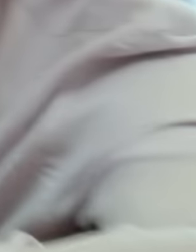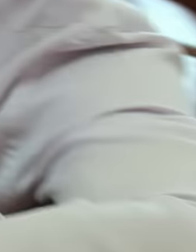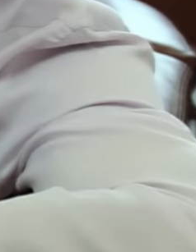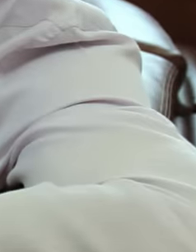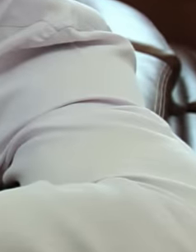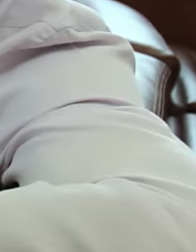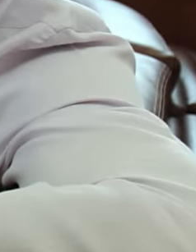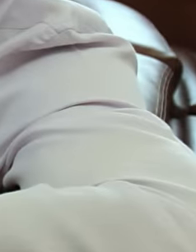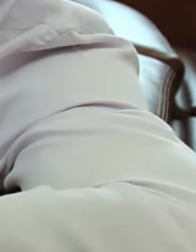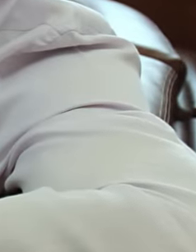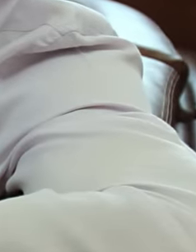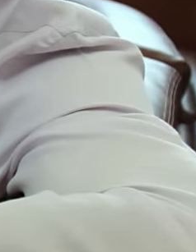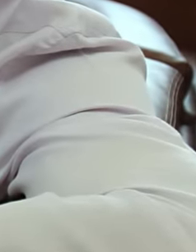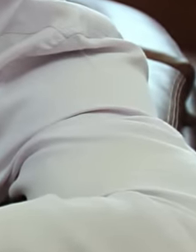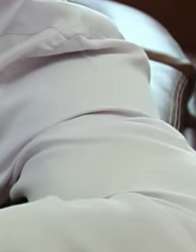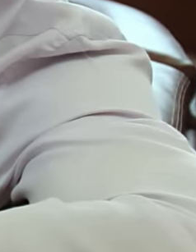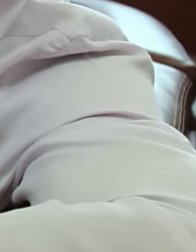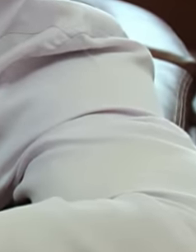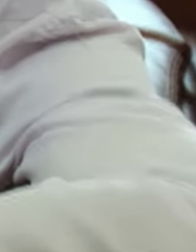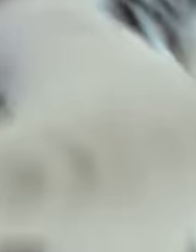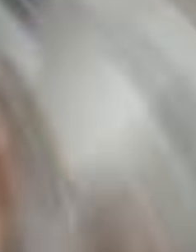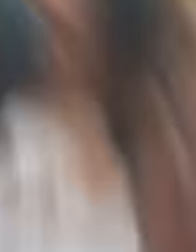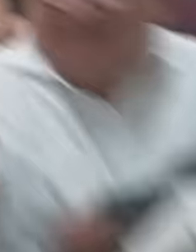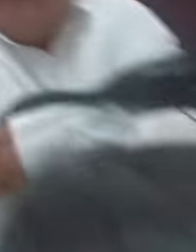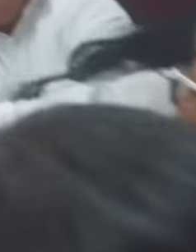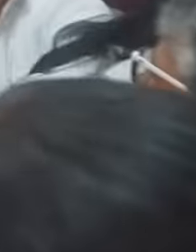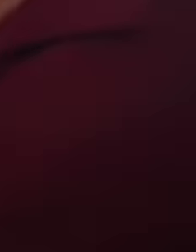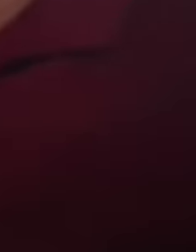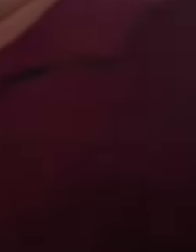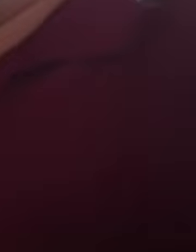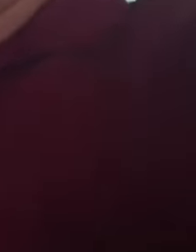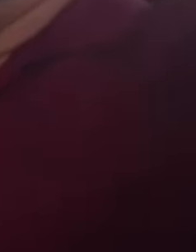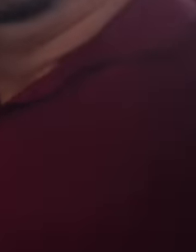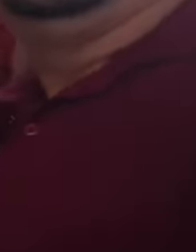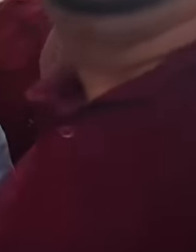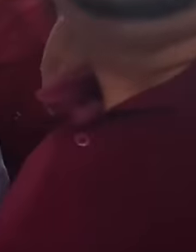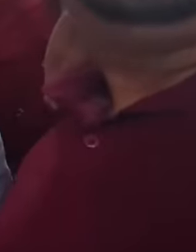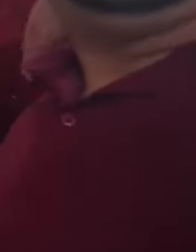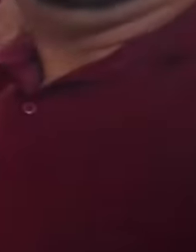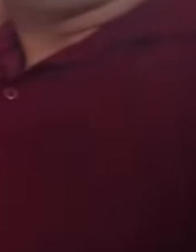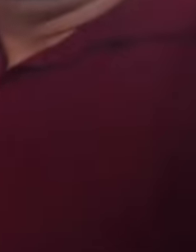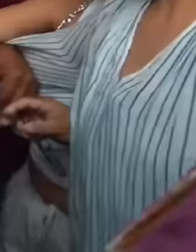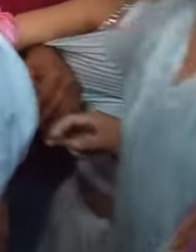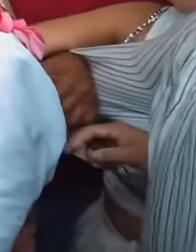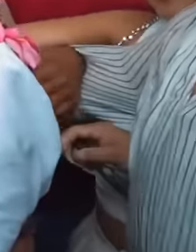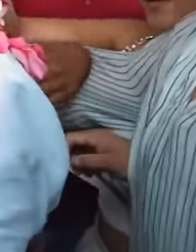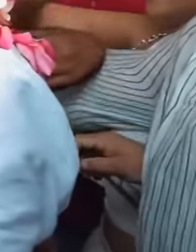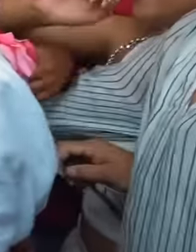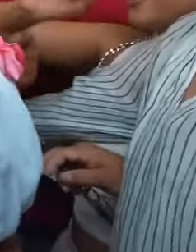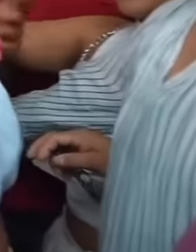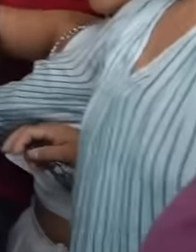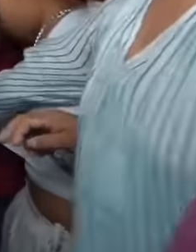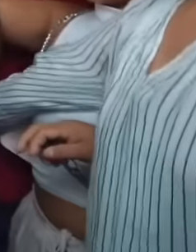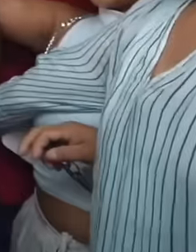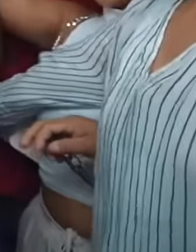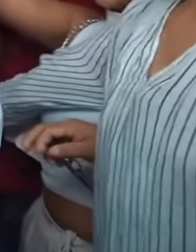Roberto Madrazo with El Triunfo de Morena throughout Mexico, many communicators went crazy